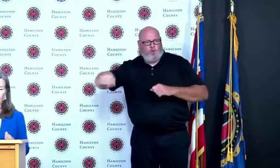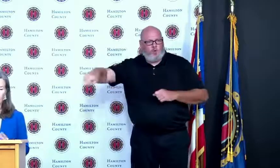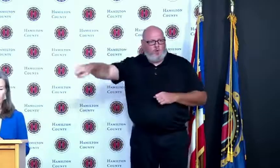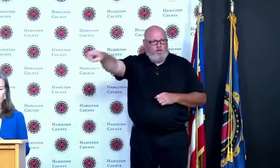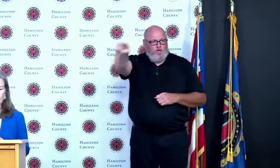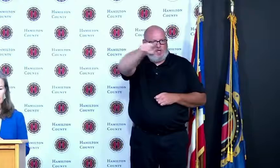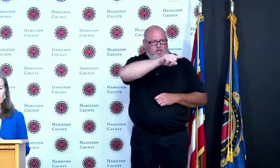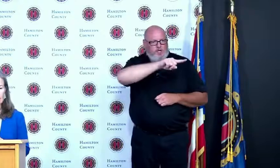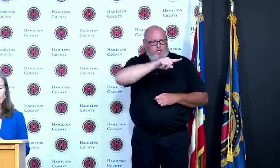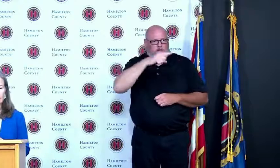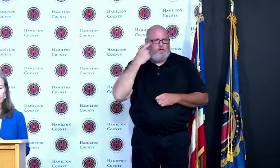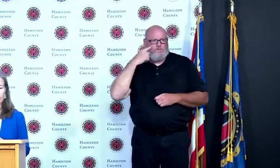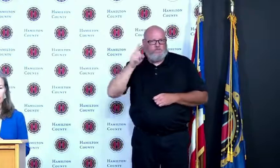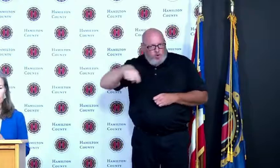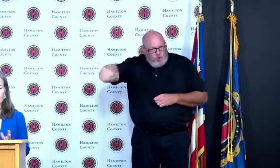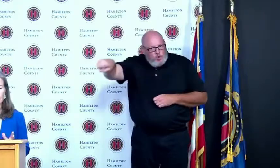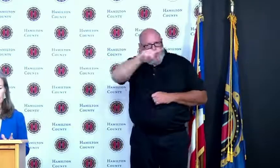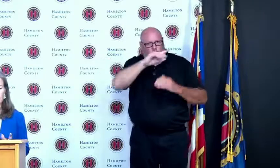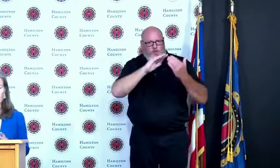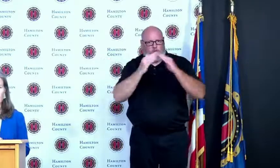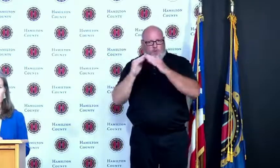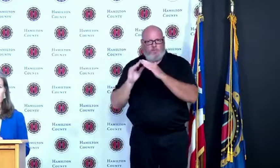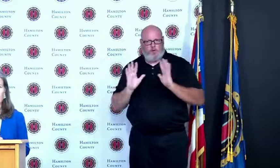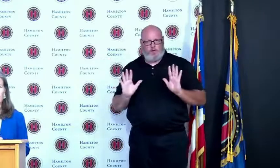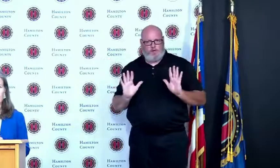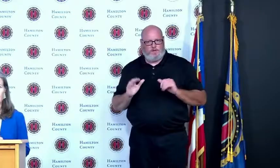you know if that's a need in the future I can't speak for my colleagues but